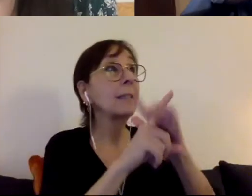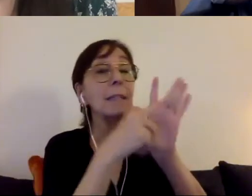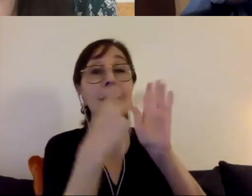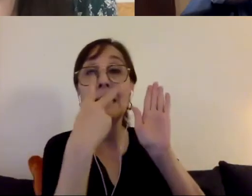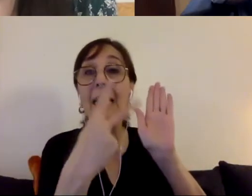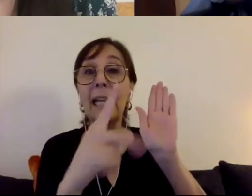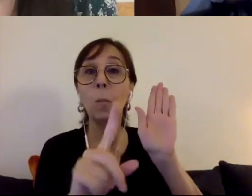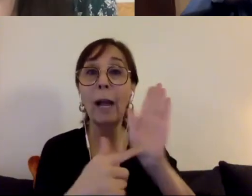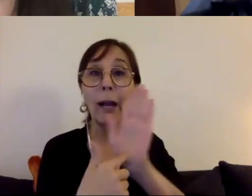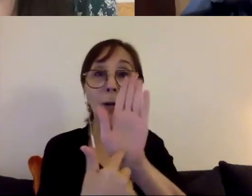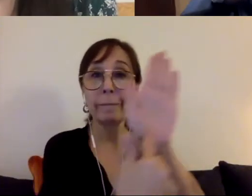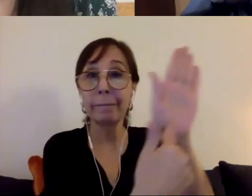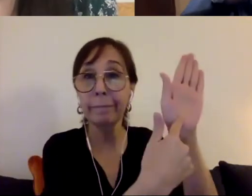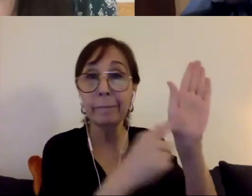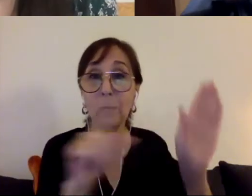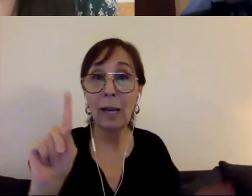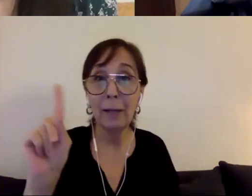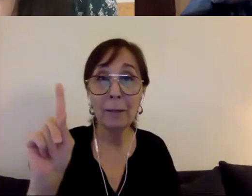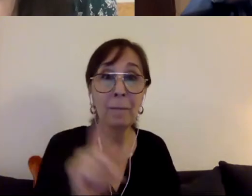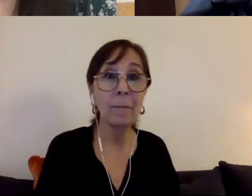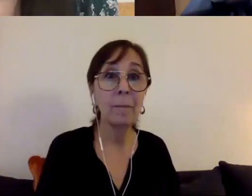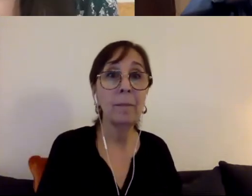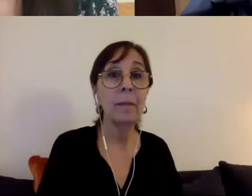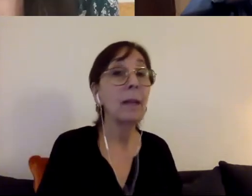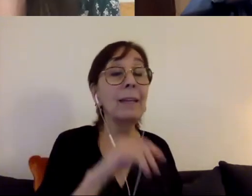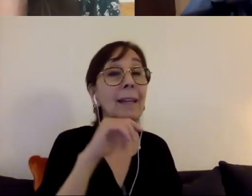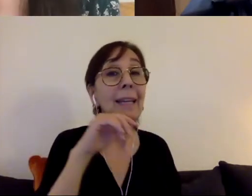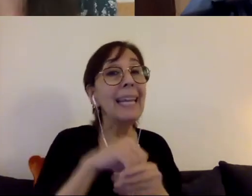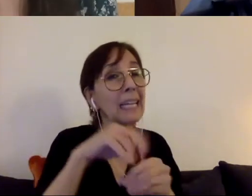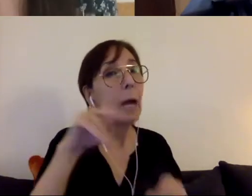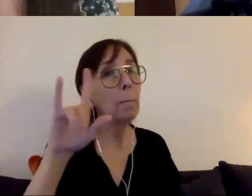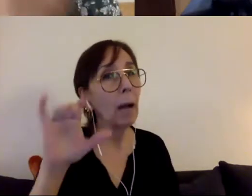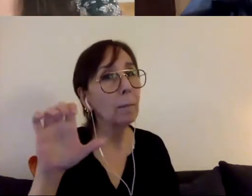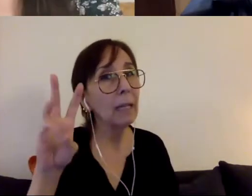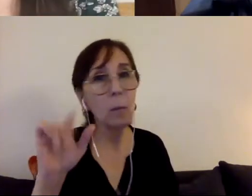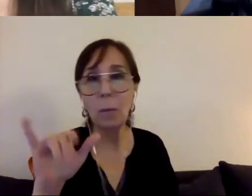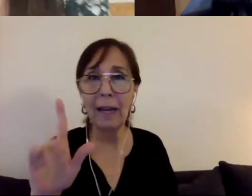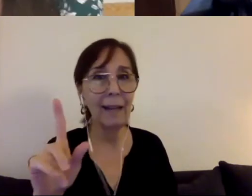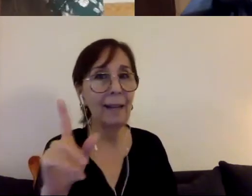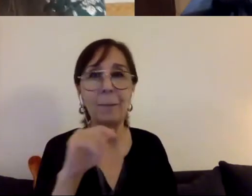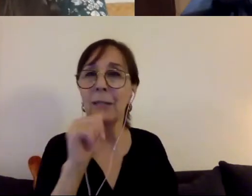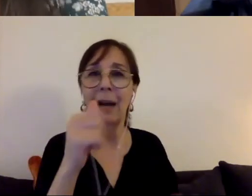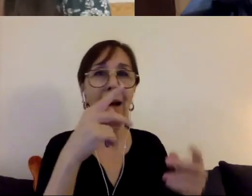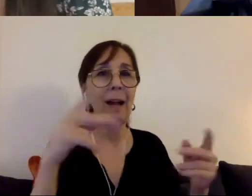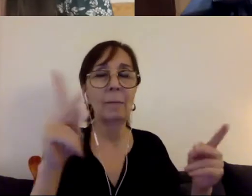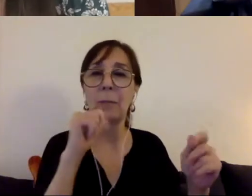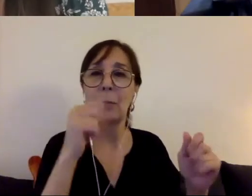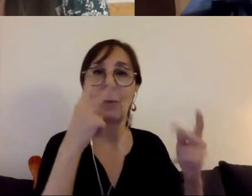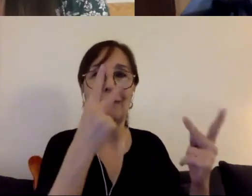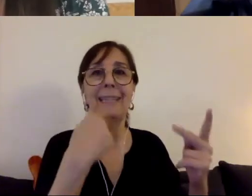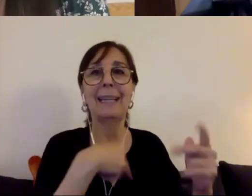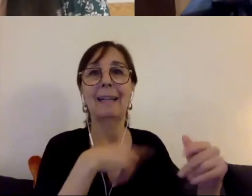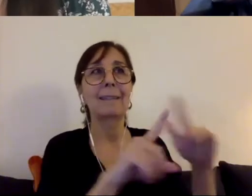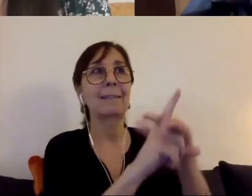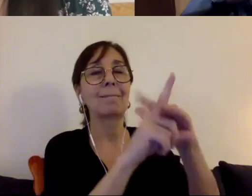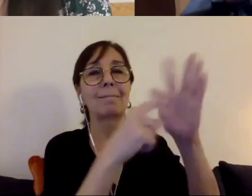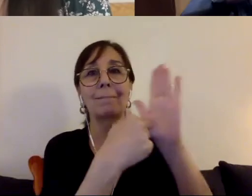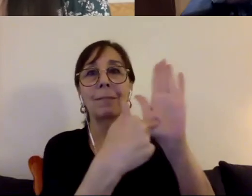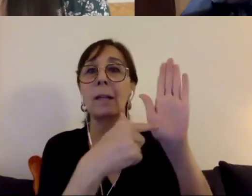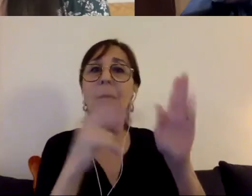in a public way to allow people to learn about who we are, what our stories are